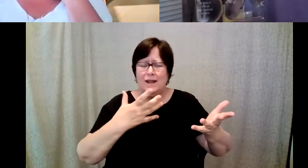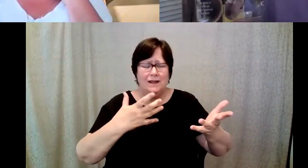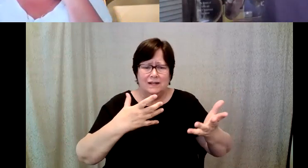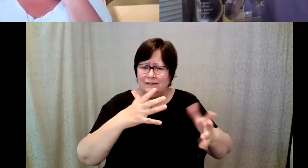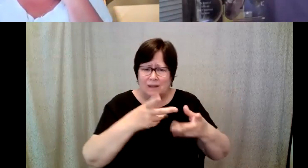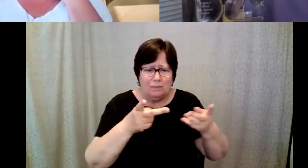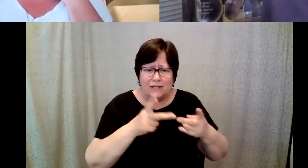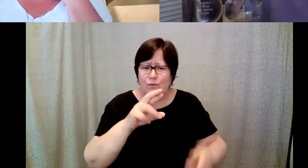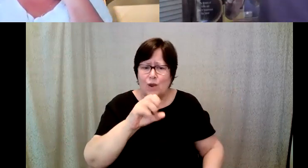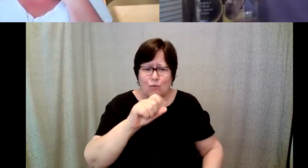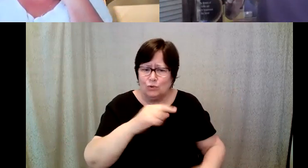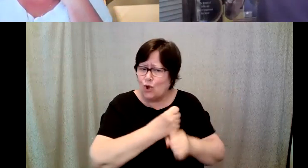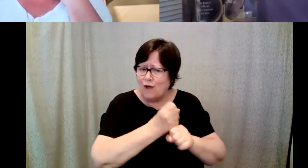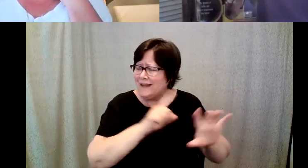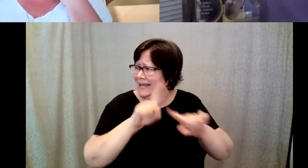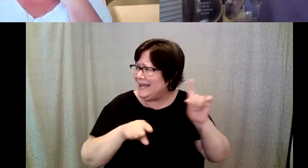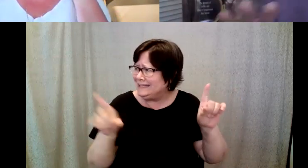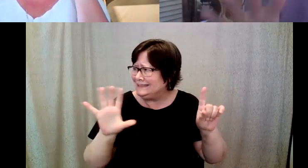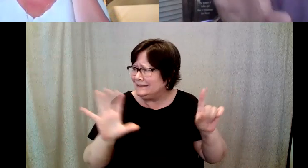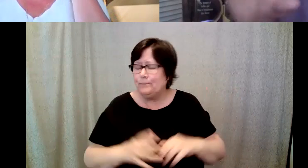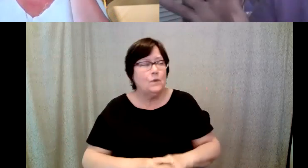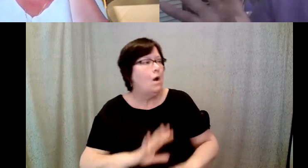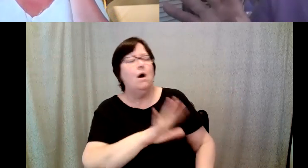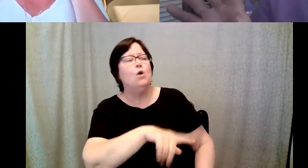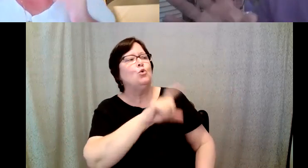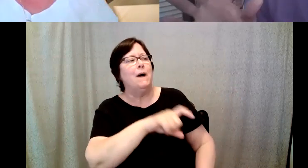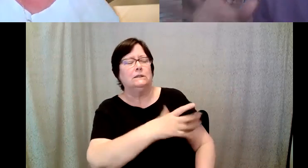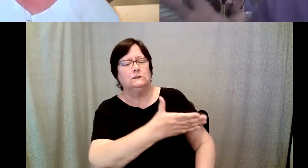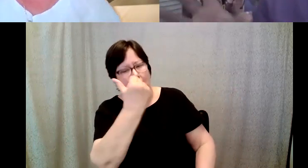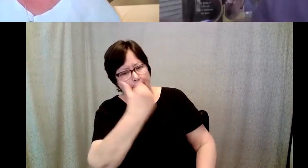D. Major Cohen: And so, he he said no, no, you must come, and so the next thing I knew